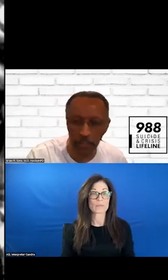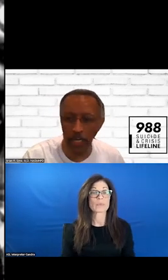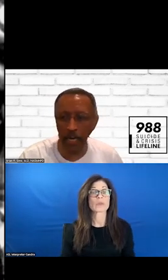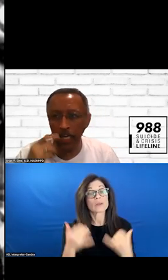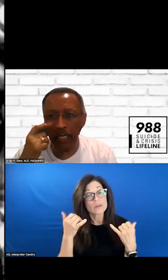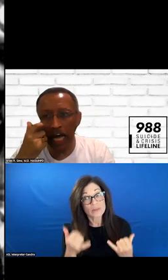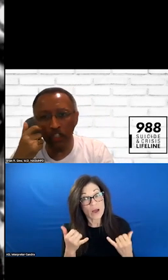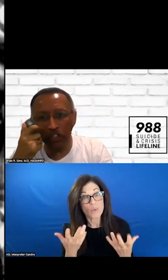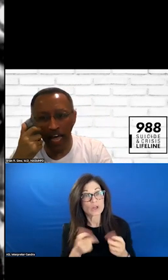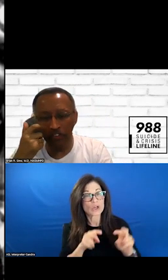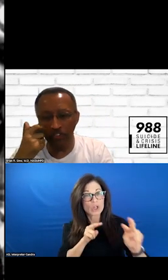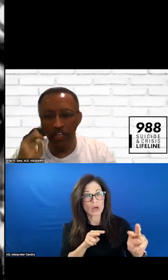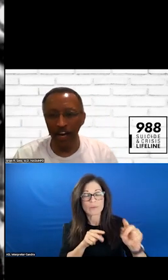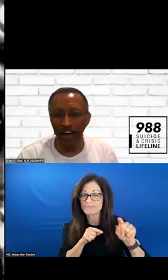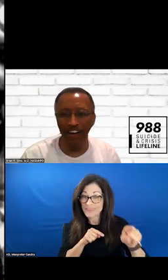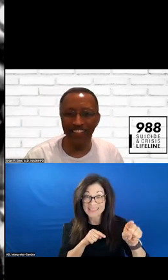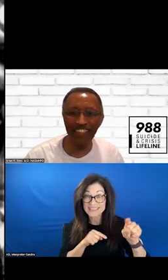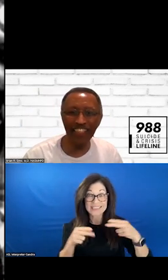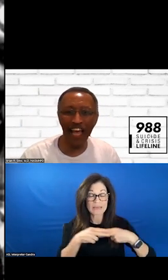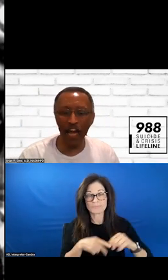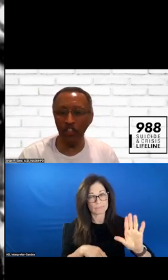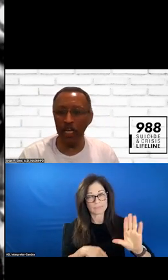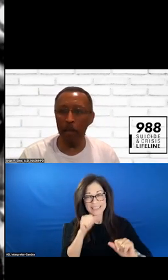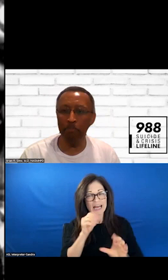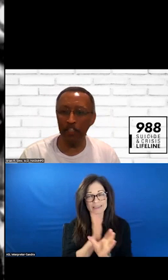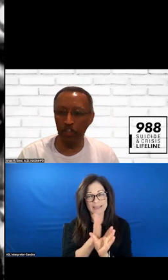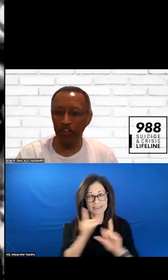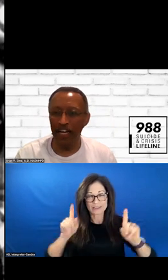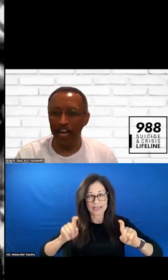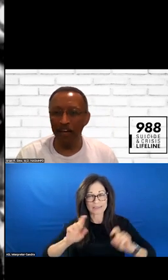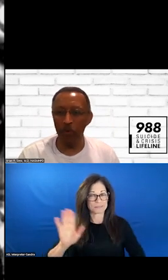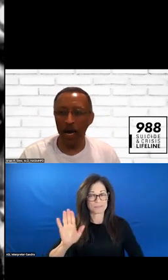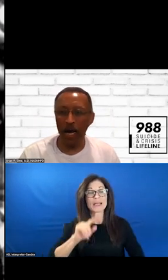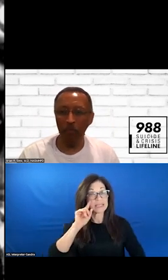THIS IS NOT A PSYCHOLOGICAL TEST. THIS IS ACTUALLY A PICTURE AND